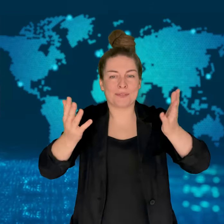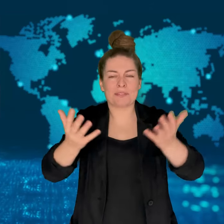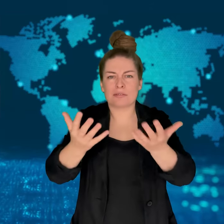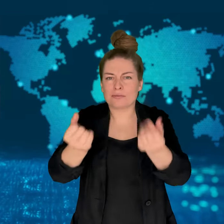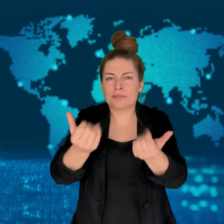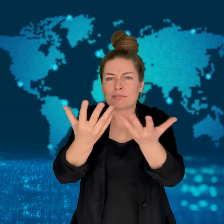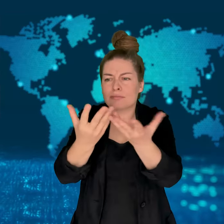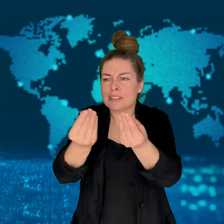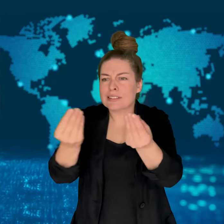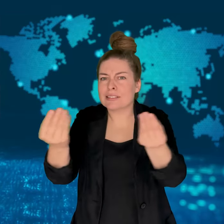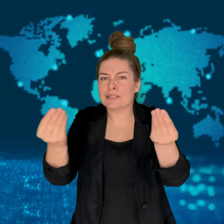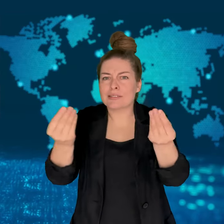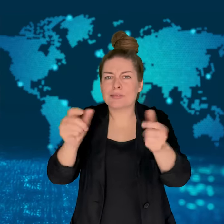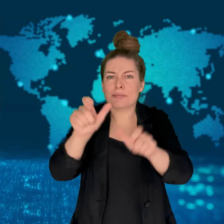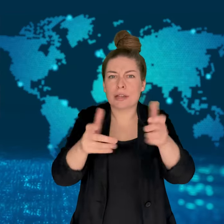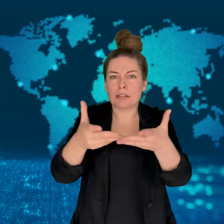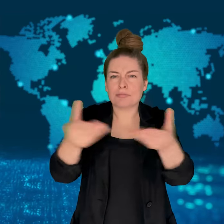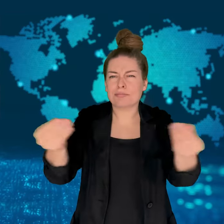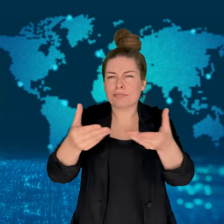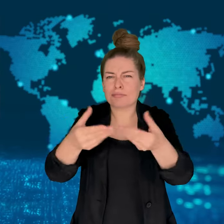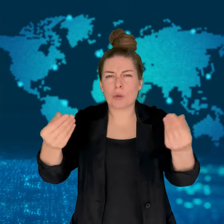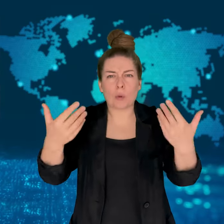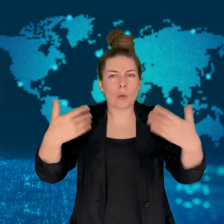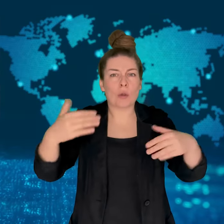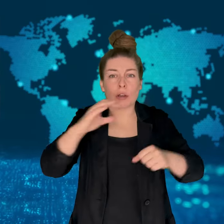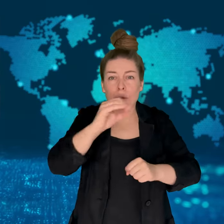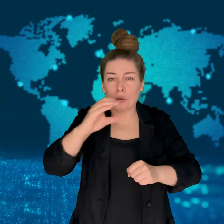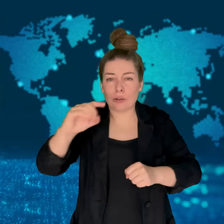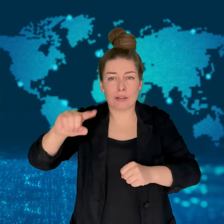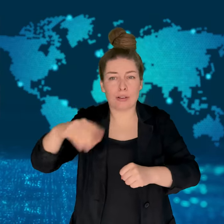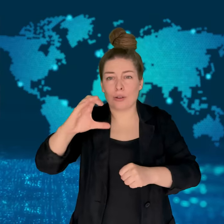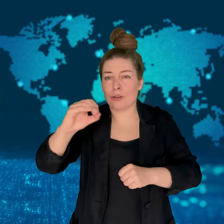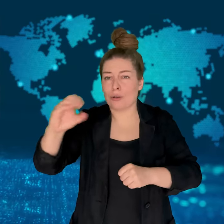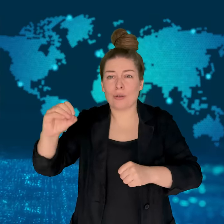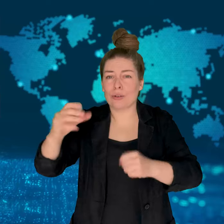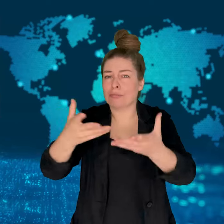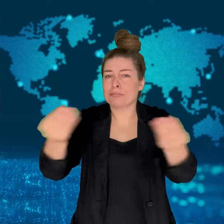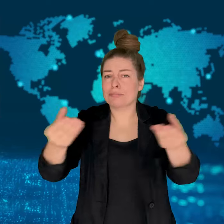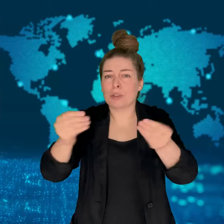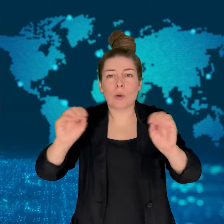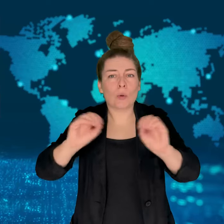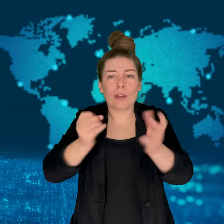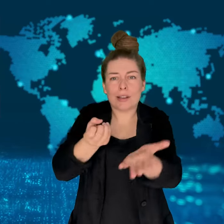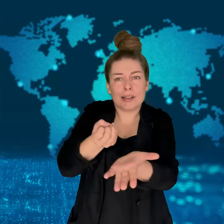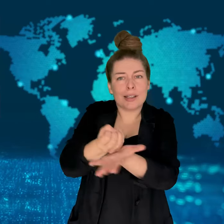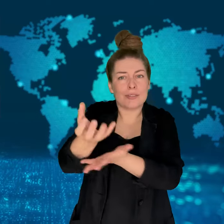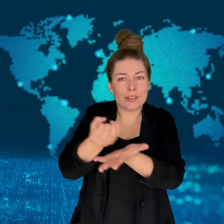Whole villages were burned.